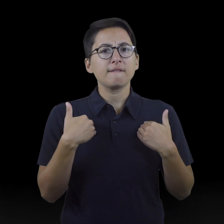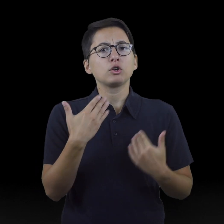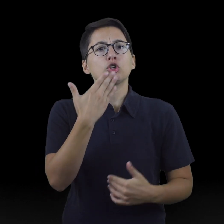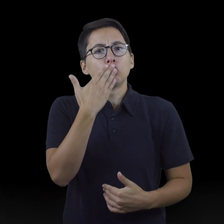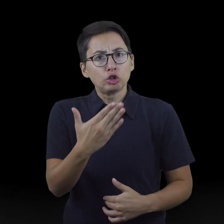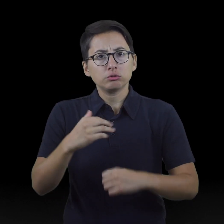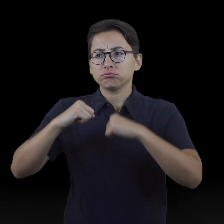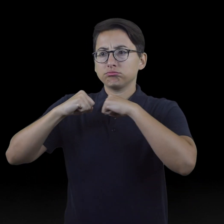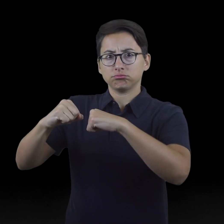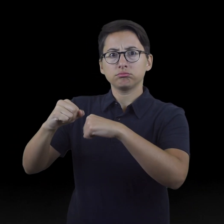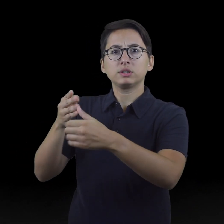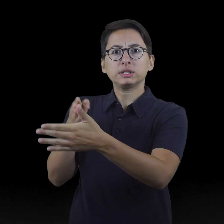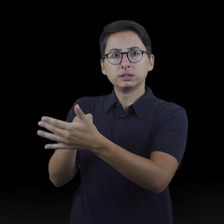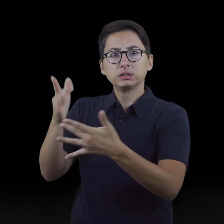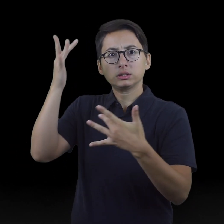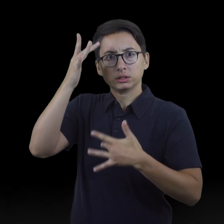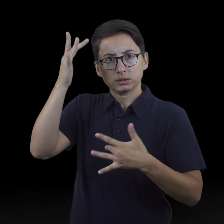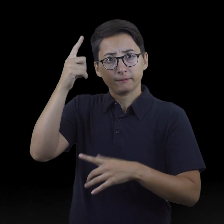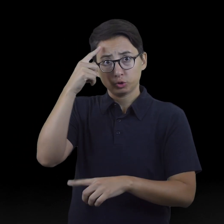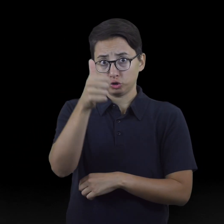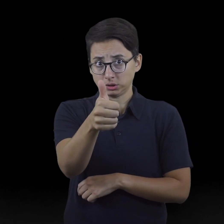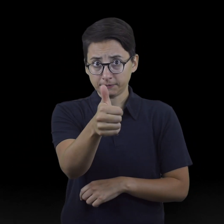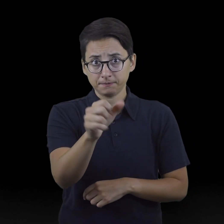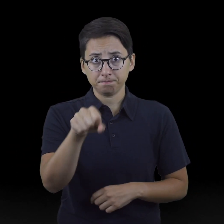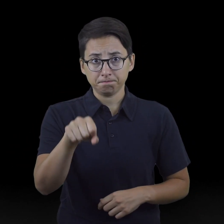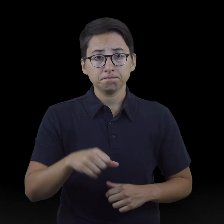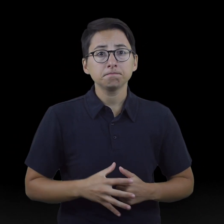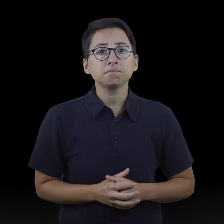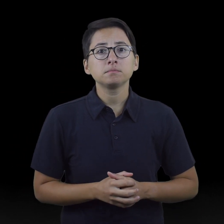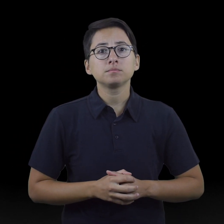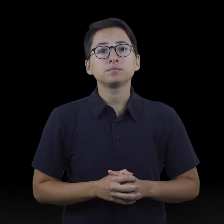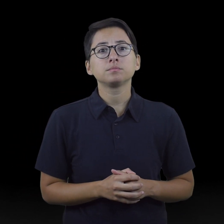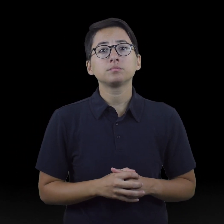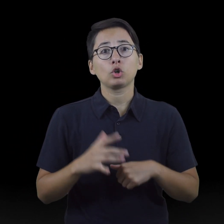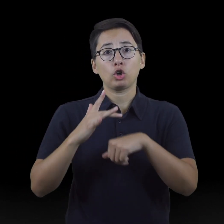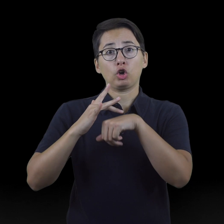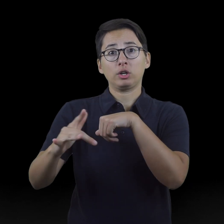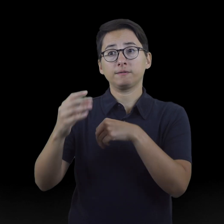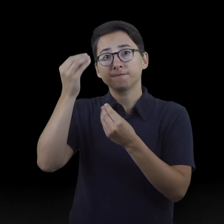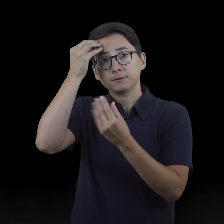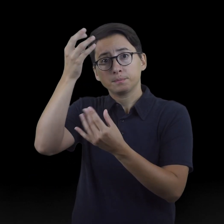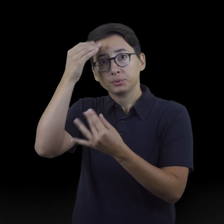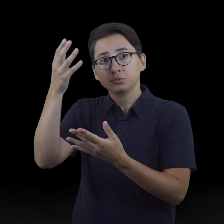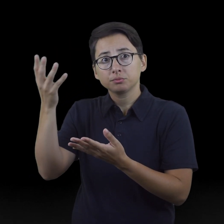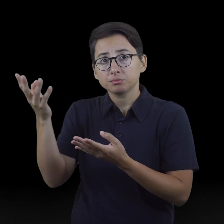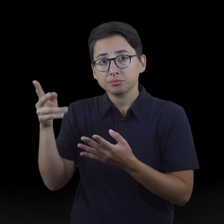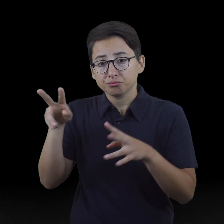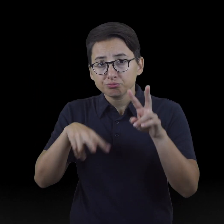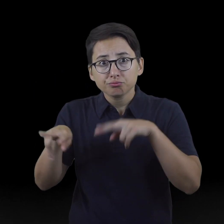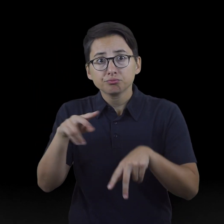against illness for yourself. Early data shows that vaccines not only prevent you